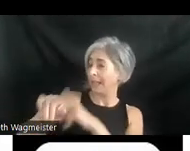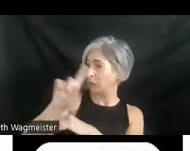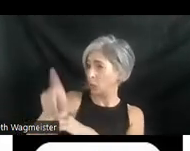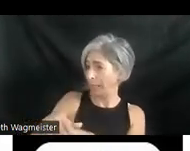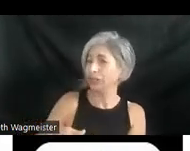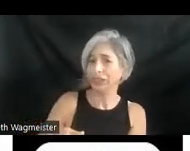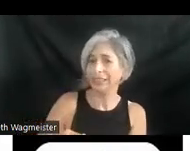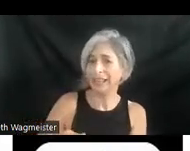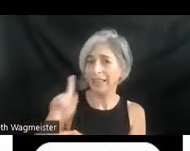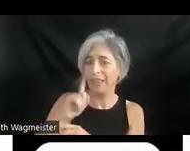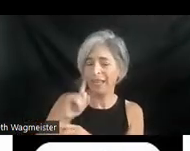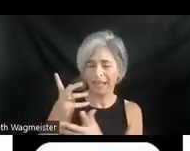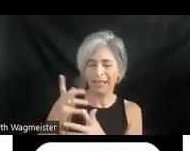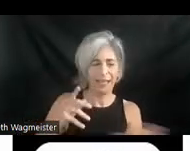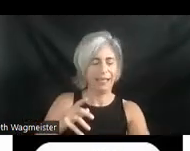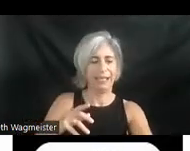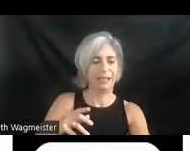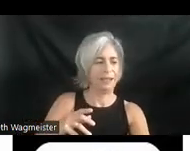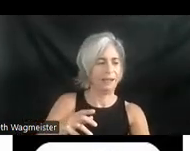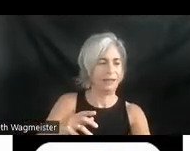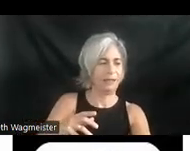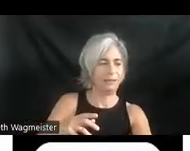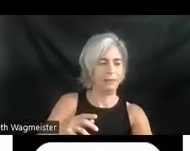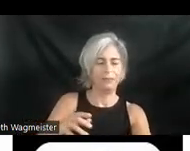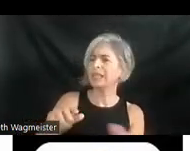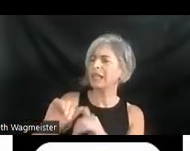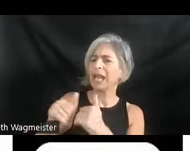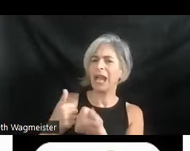I think in a moment. There's another that came in. But it says how do you manage audio